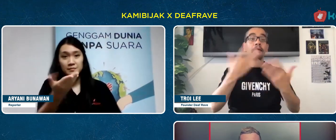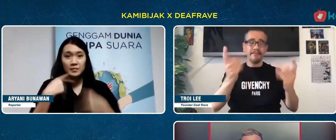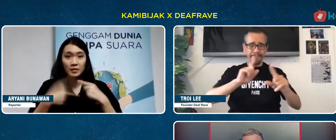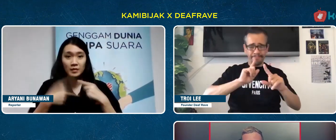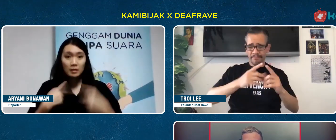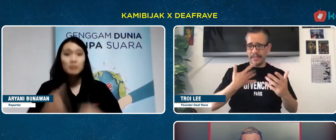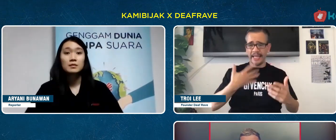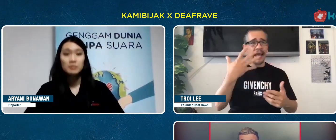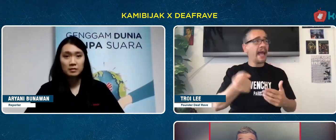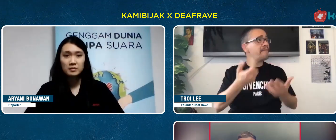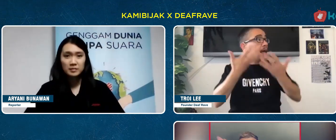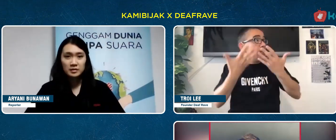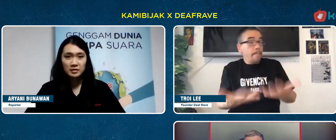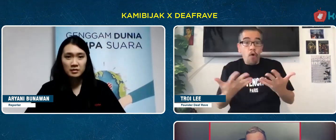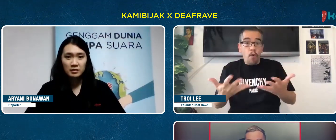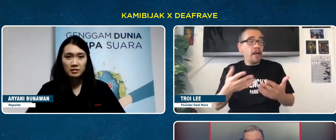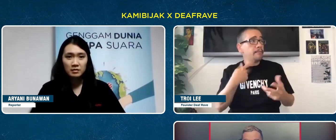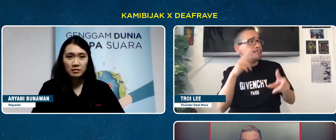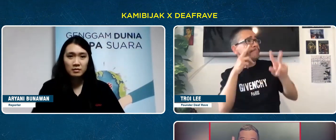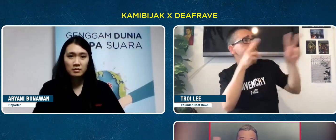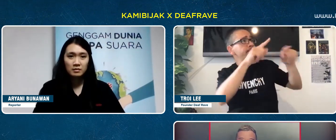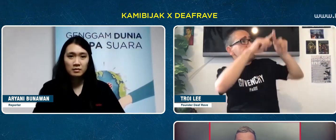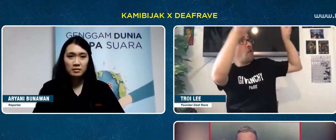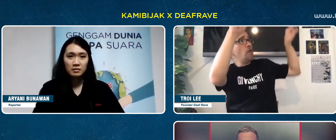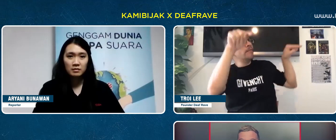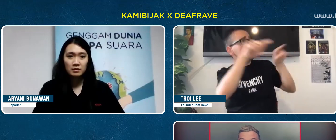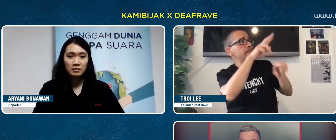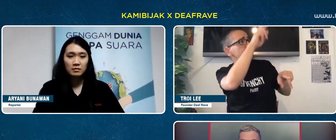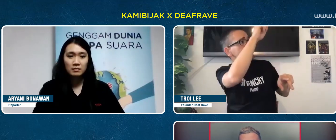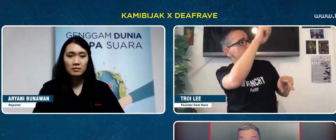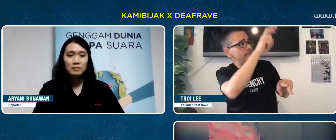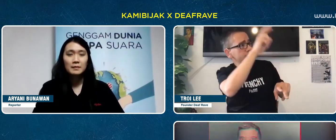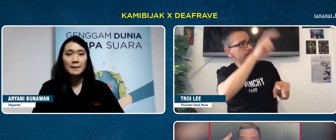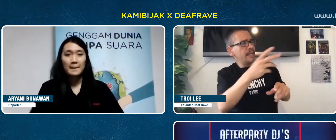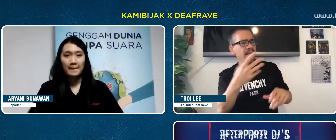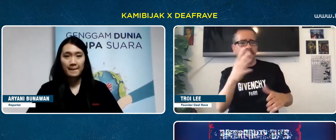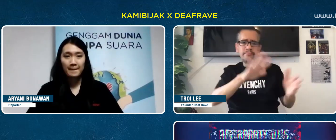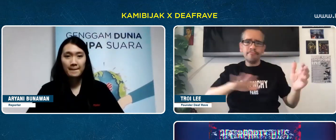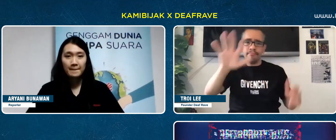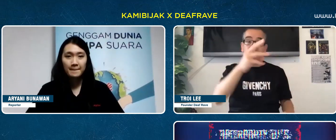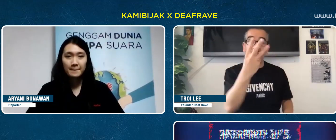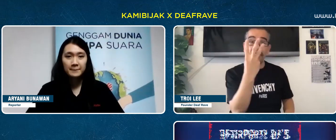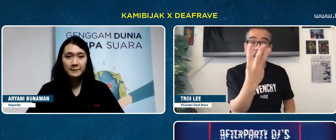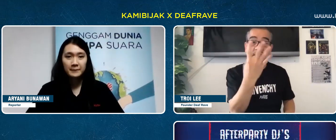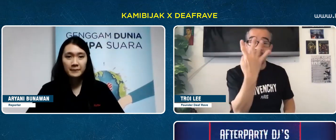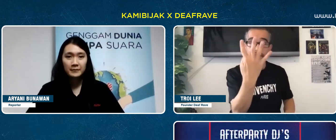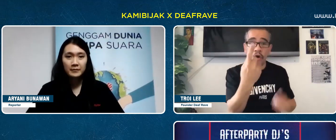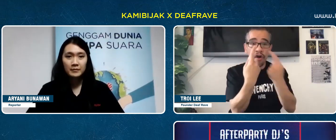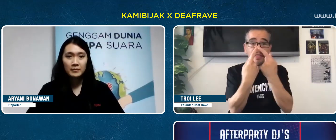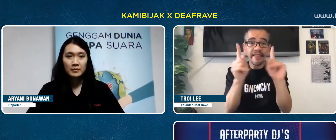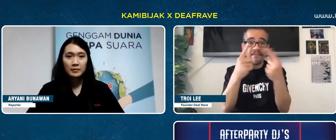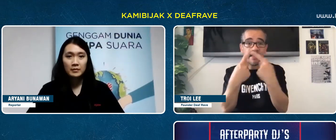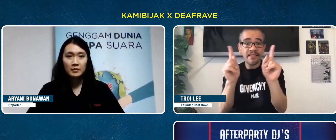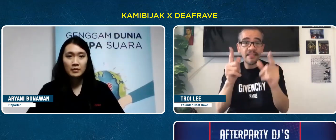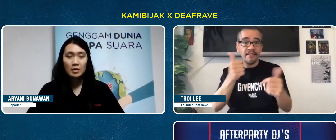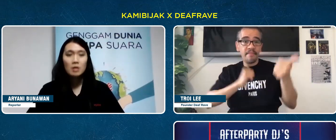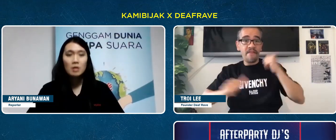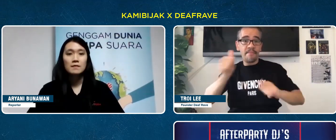If you look at the poster, there may be 3 - 4 different shows.